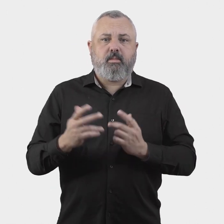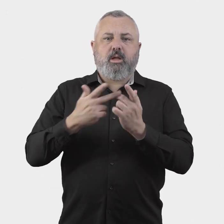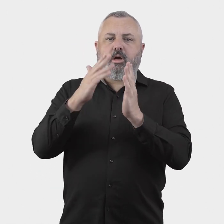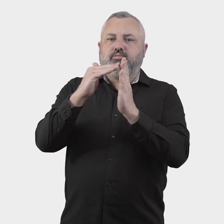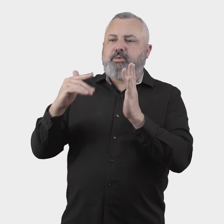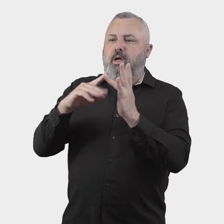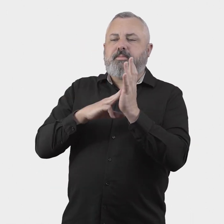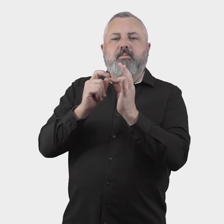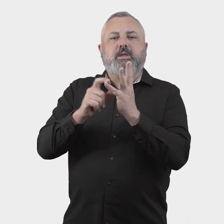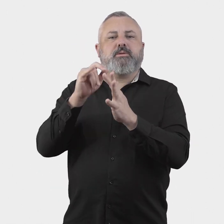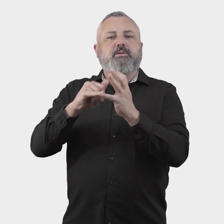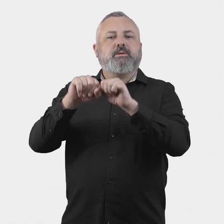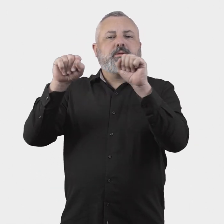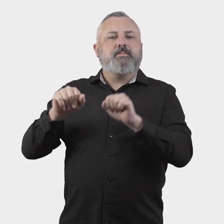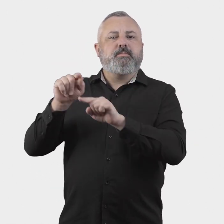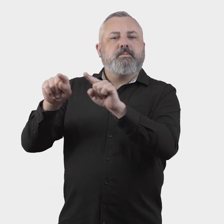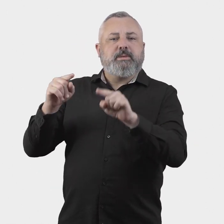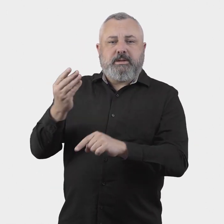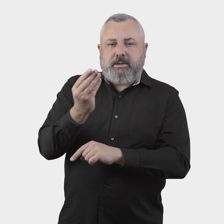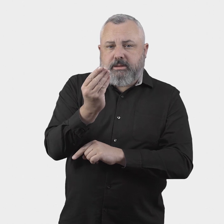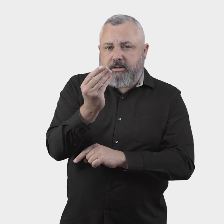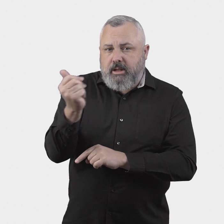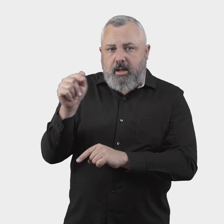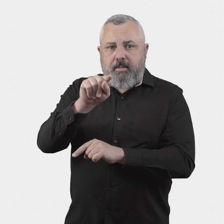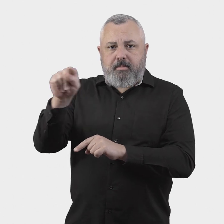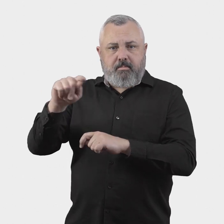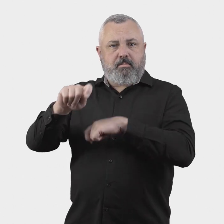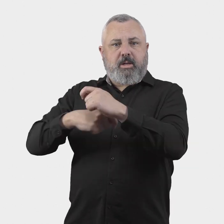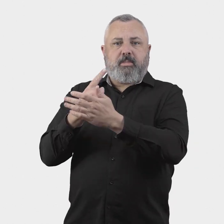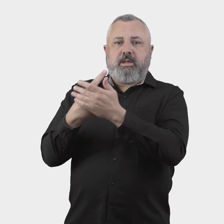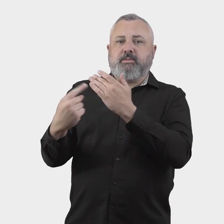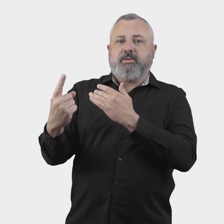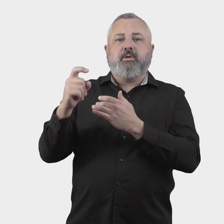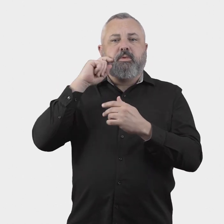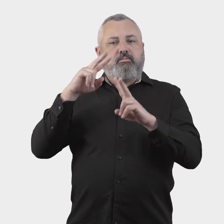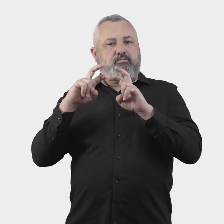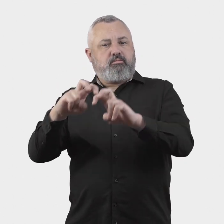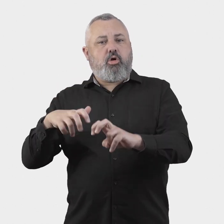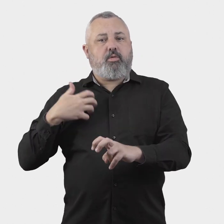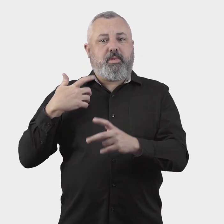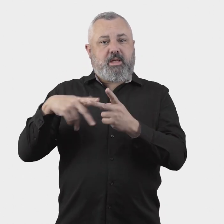Similar to arrangements adopted by some other industry ombuds schemes, the government is also